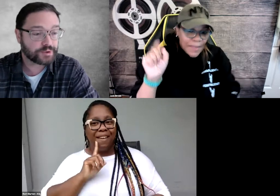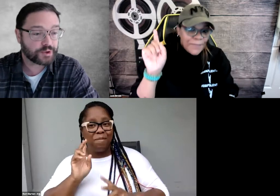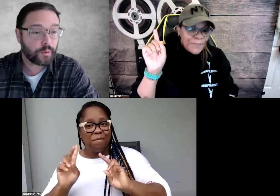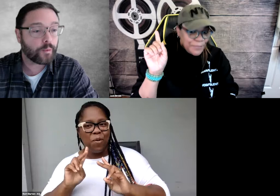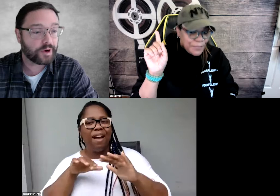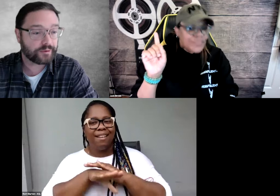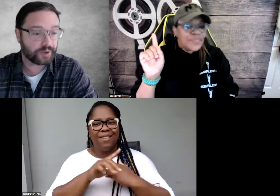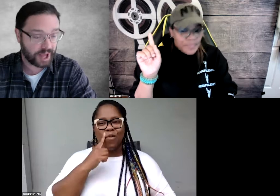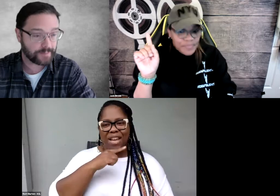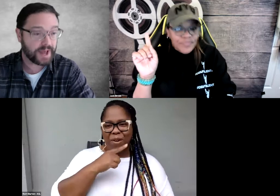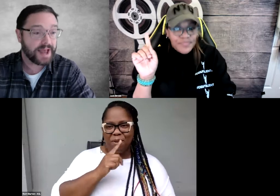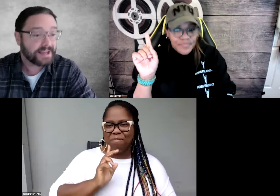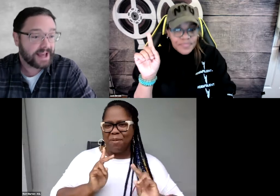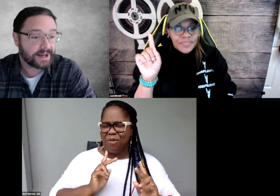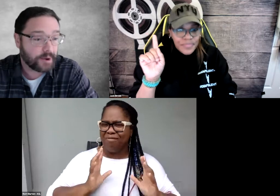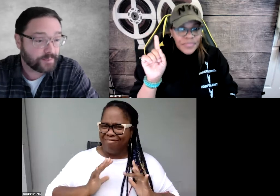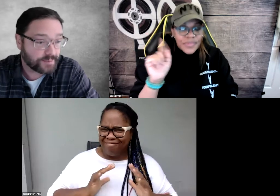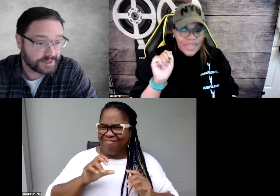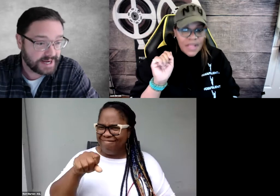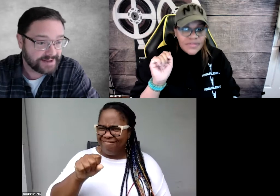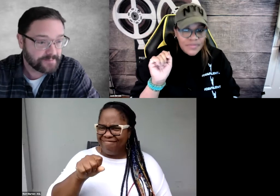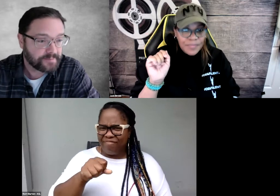So, wonderful. Yeah, Jade.